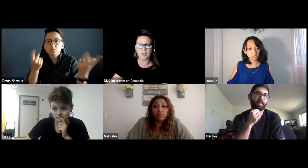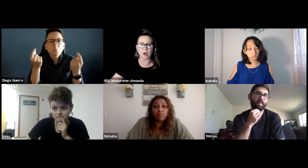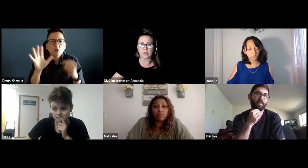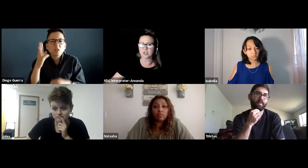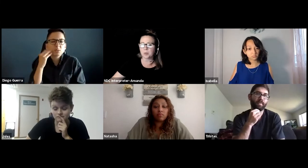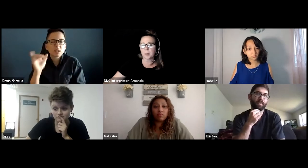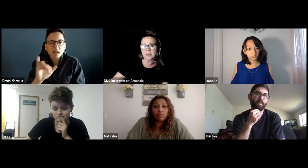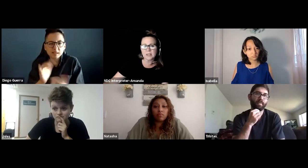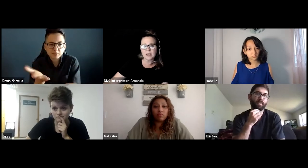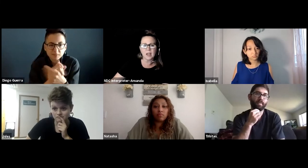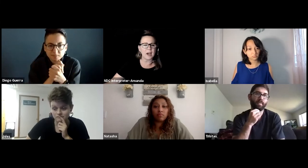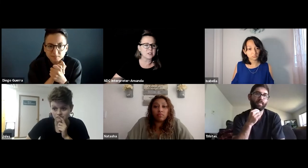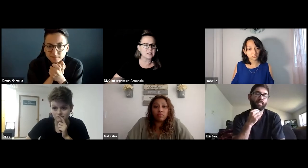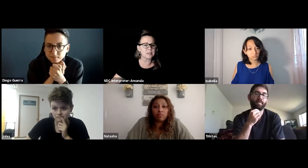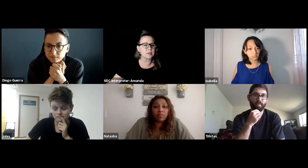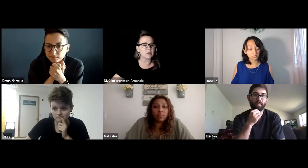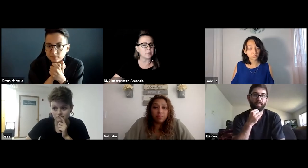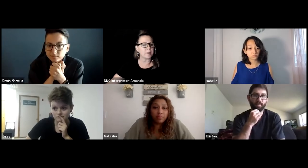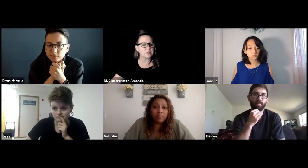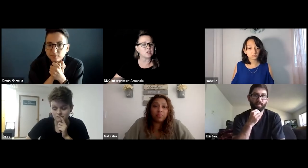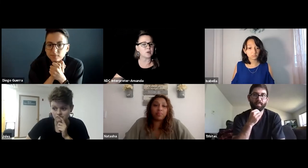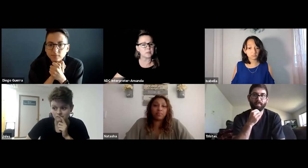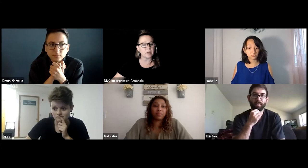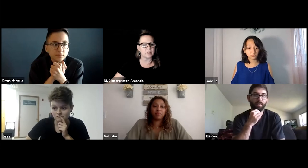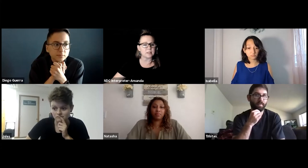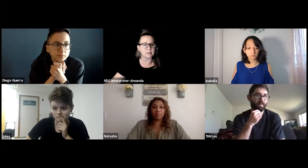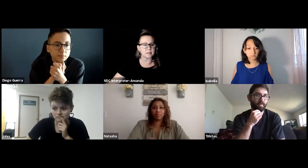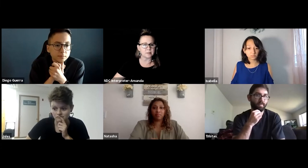Are they just super busy? I'd just like to hear a little bit about each of your experiences.